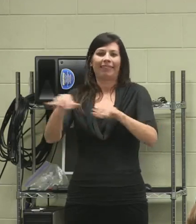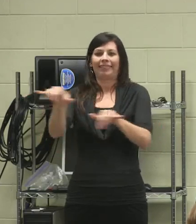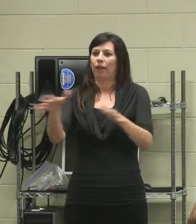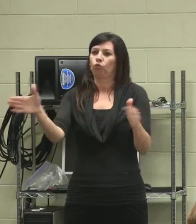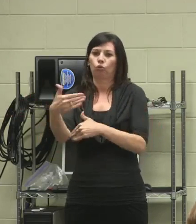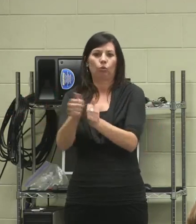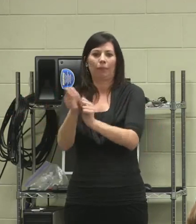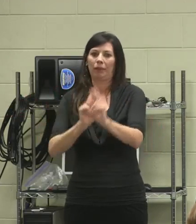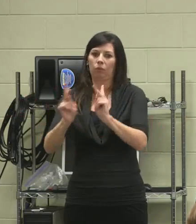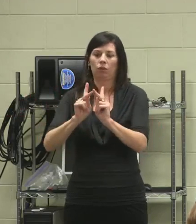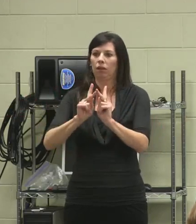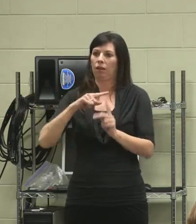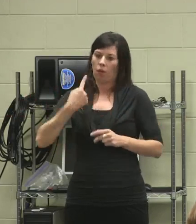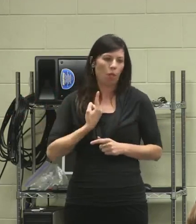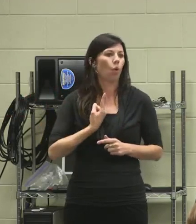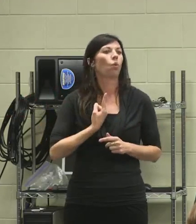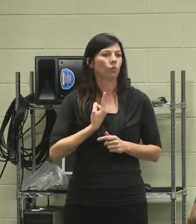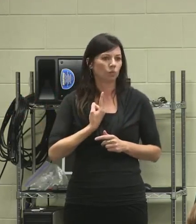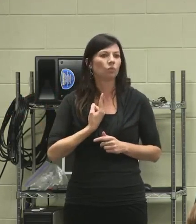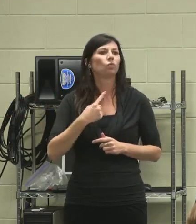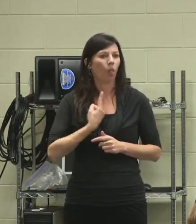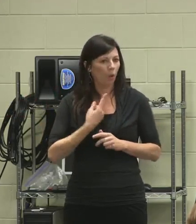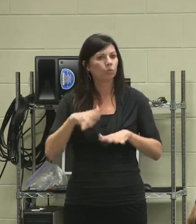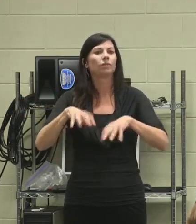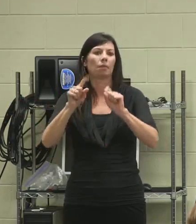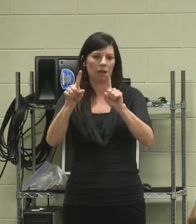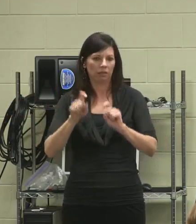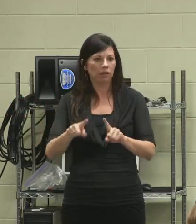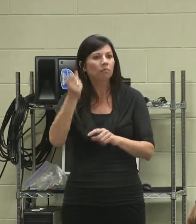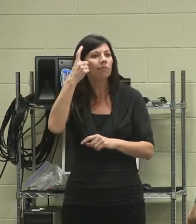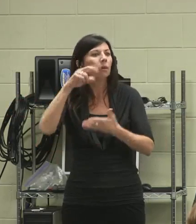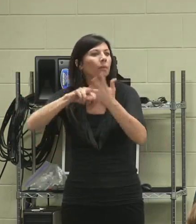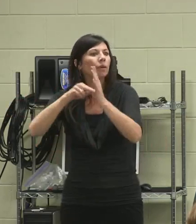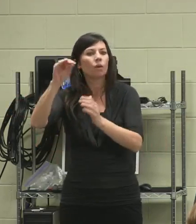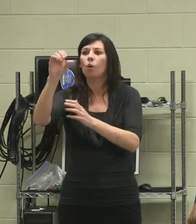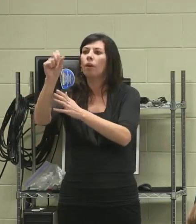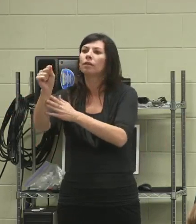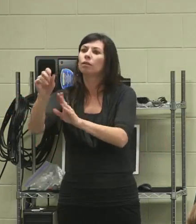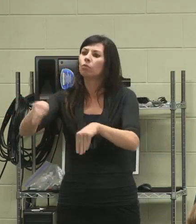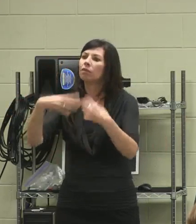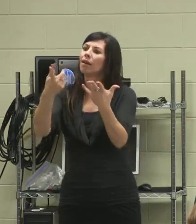I'd get really being dinged on that. OASIS would give me a quiet place to go, or they would help me